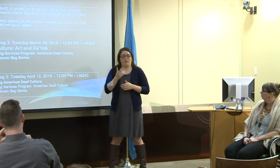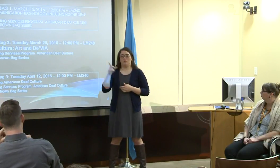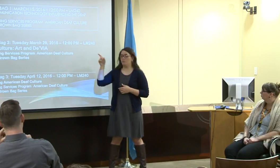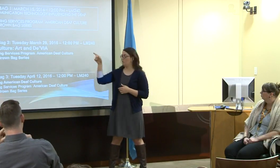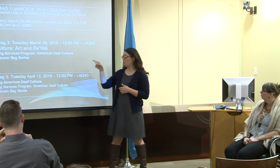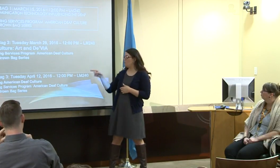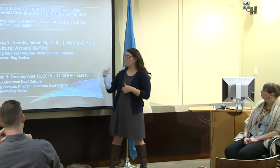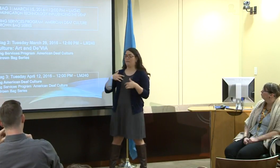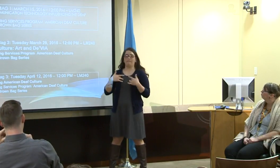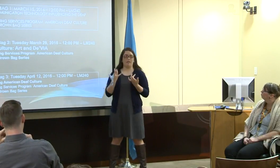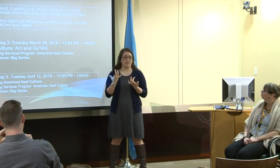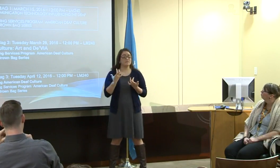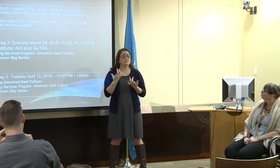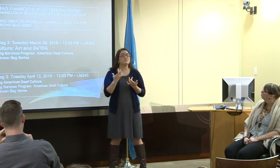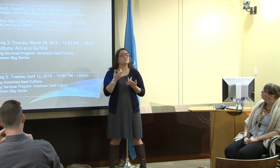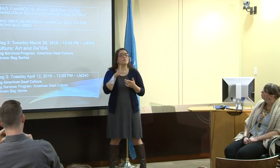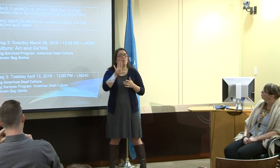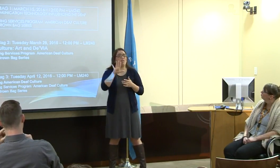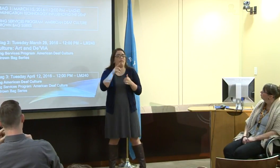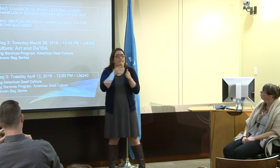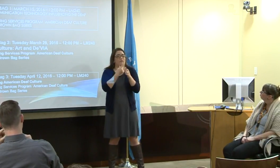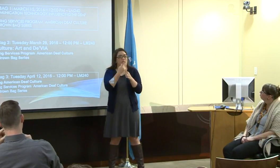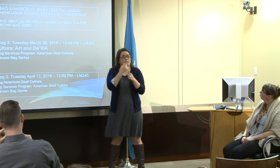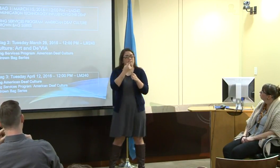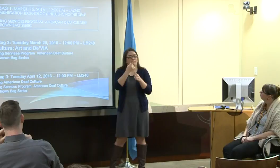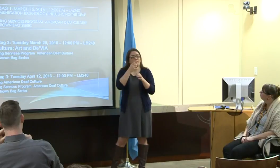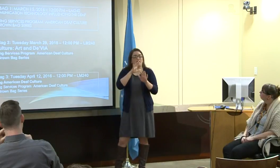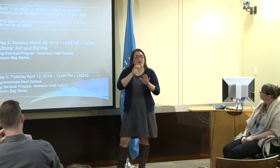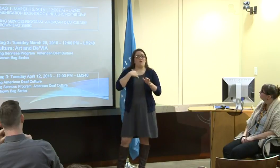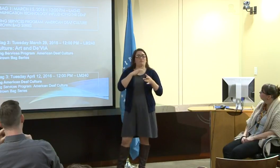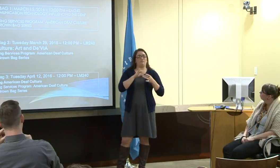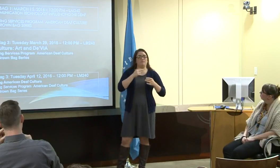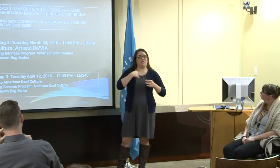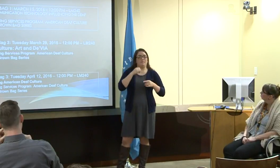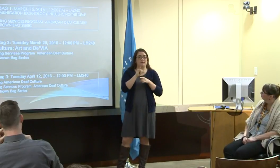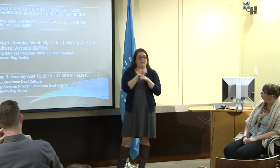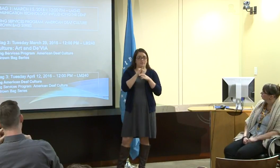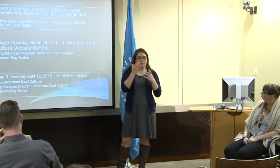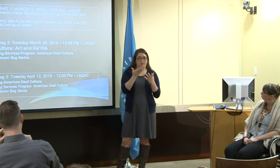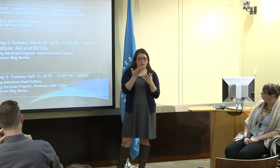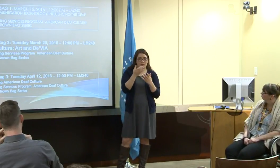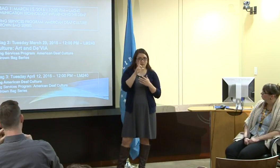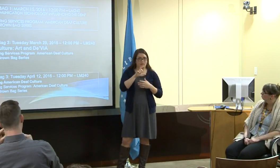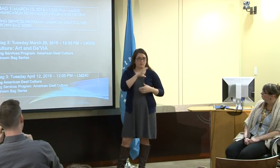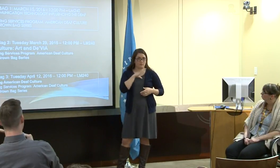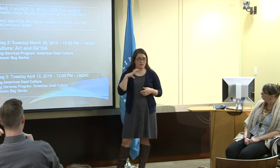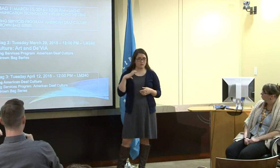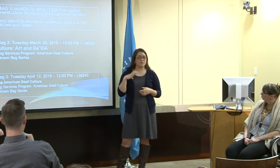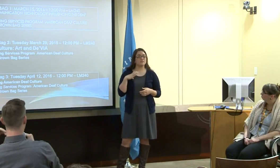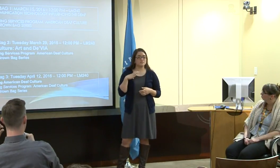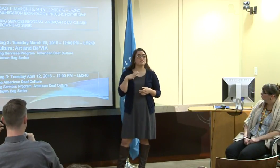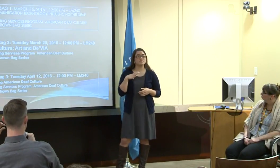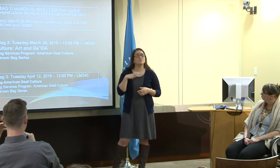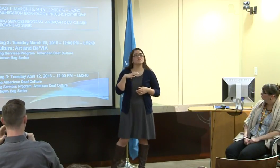And this was a series -- first I do want to talk about my internship.